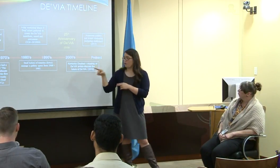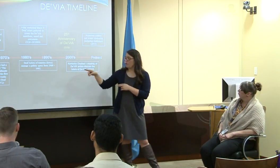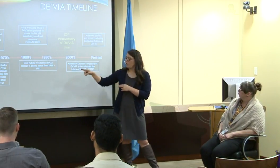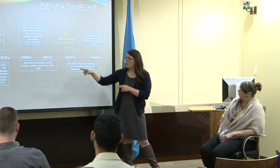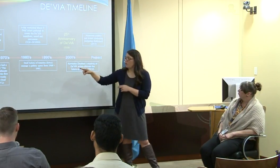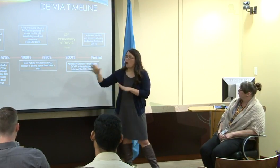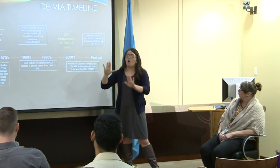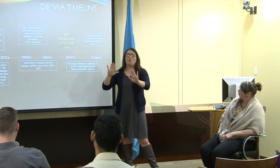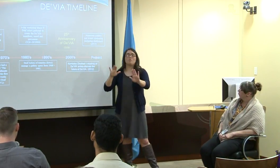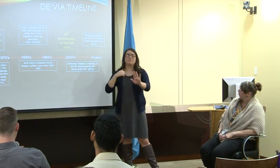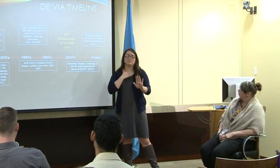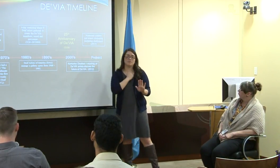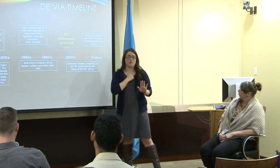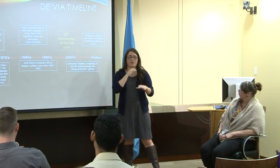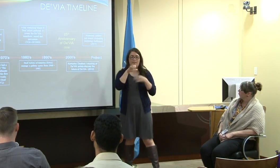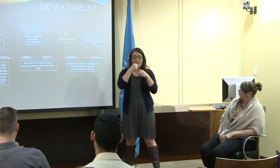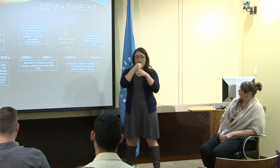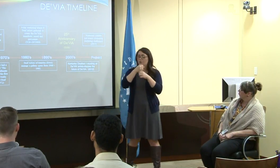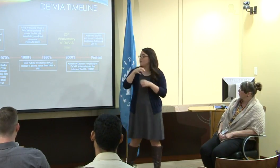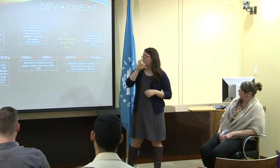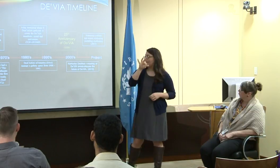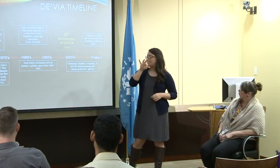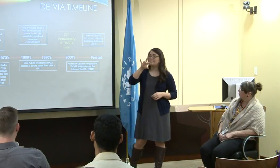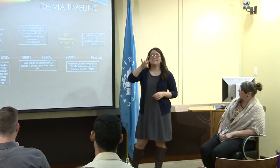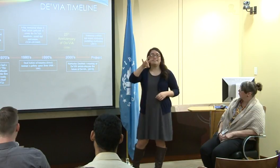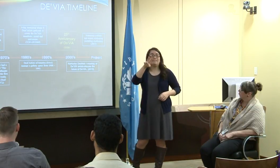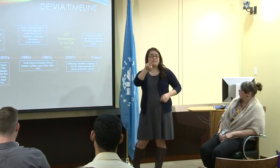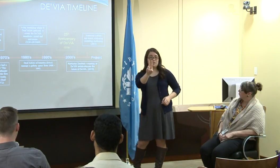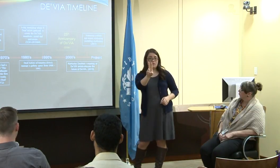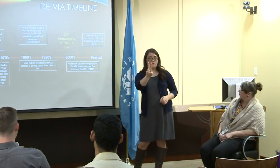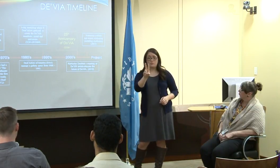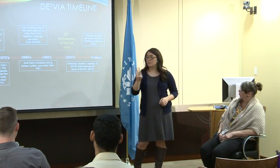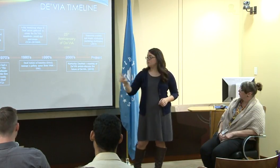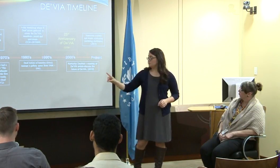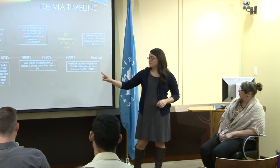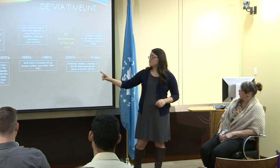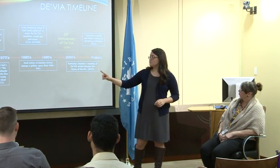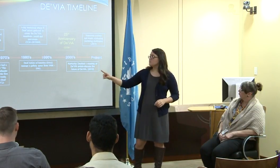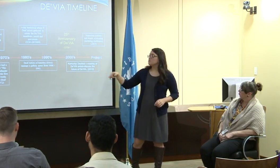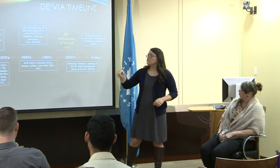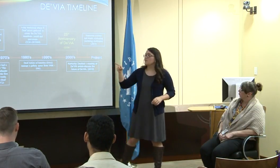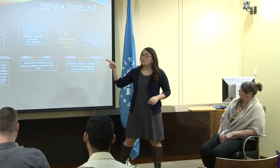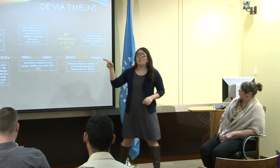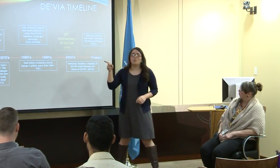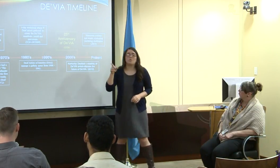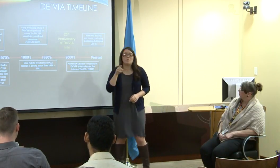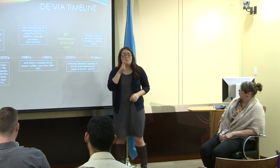a woman named Betty Miller, and that was in 1972,